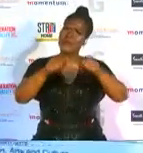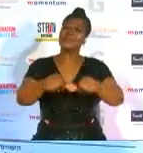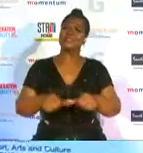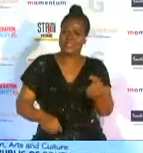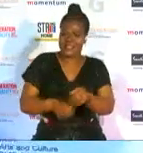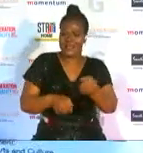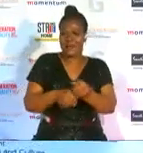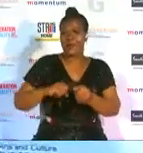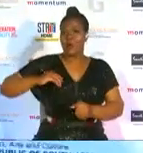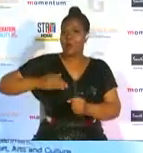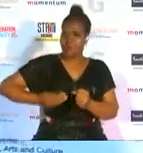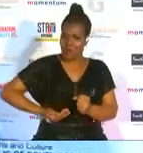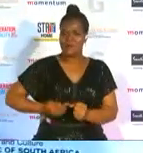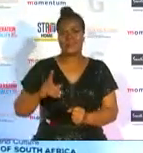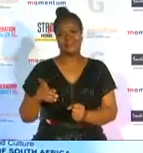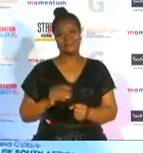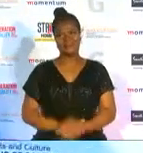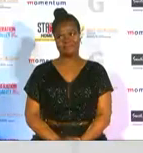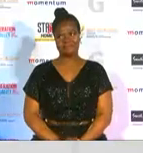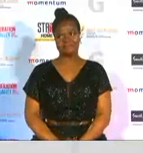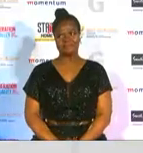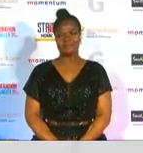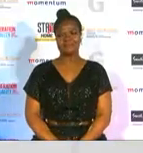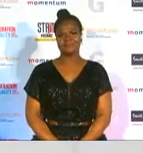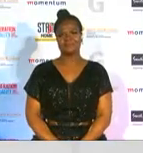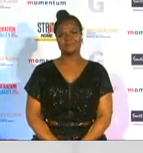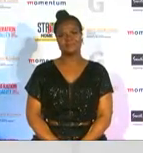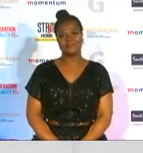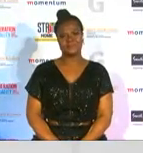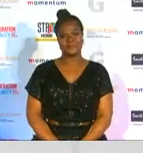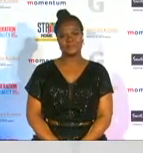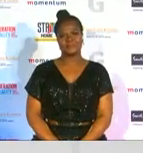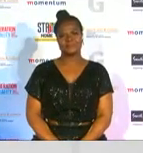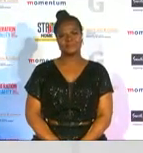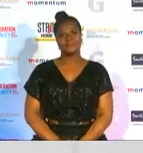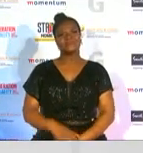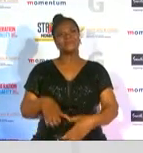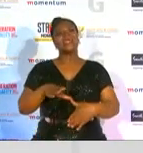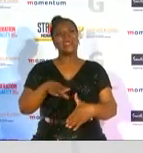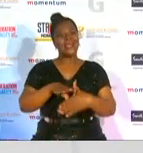smart over to yukiya and congratulations to her you can